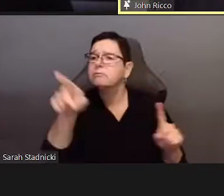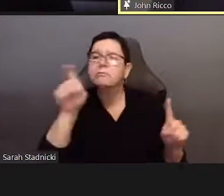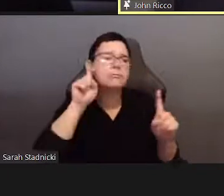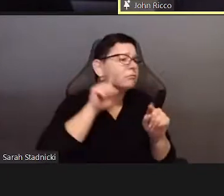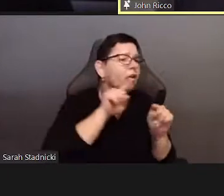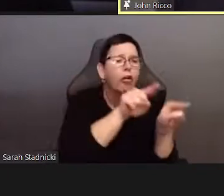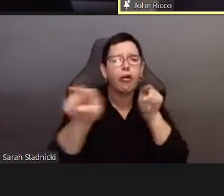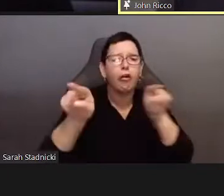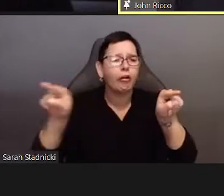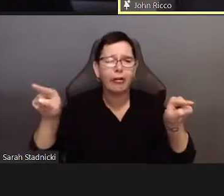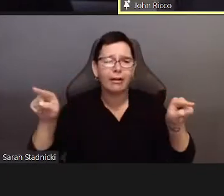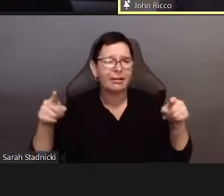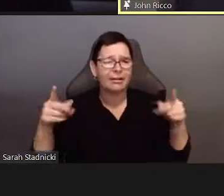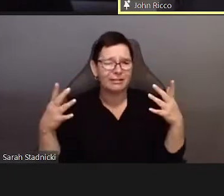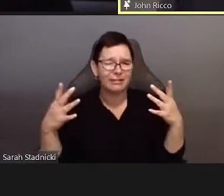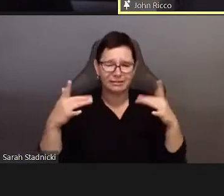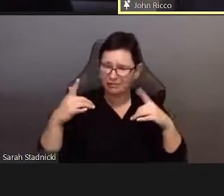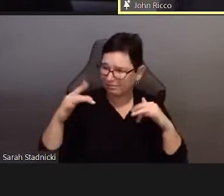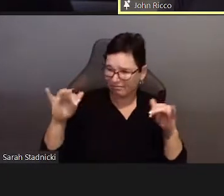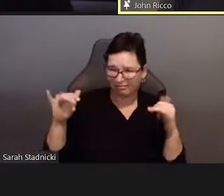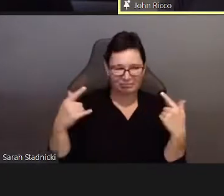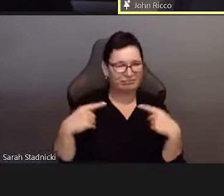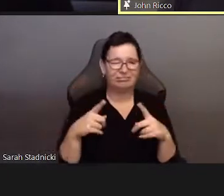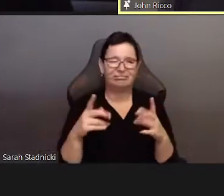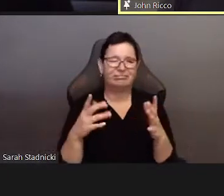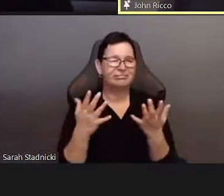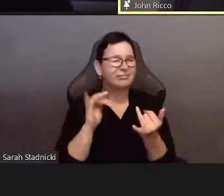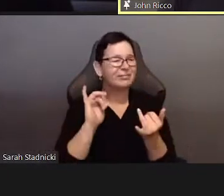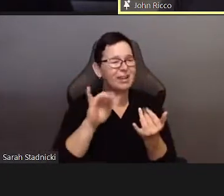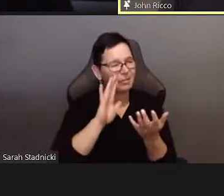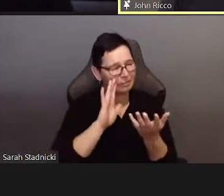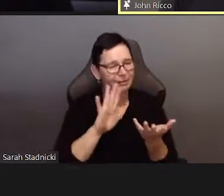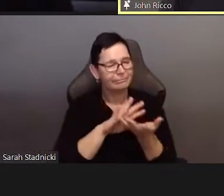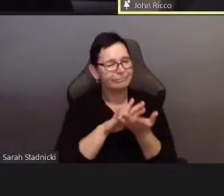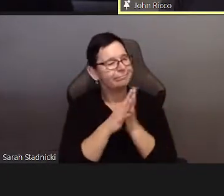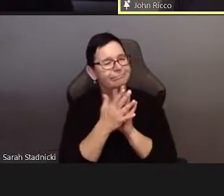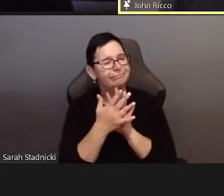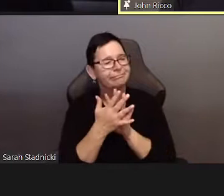we could never truly endure being included in everything. ON every latform.